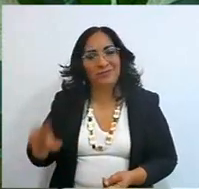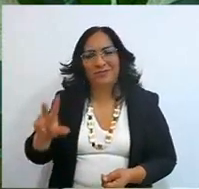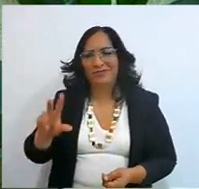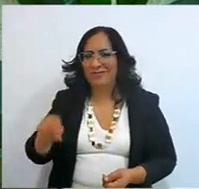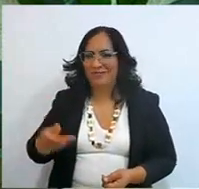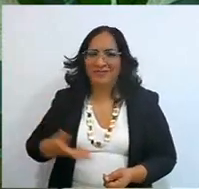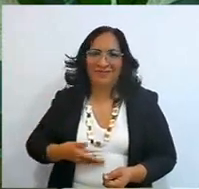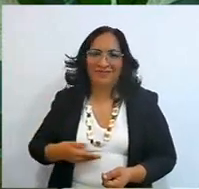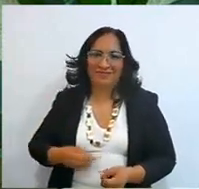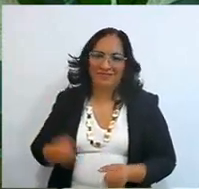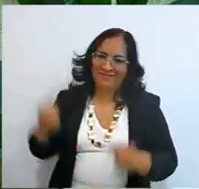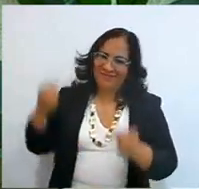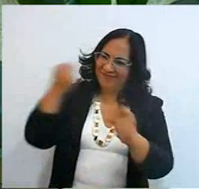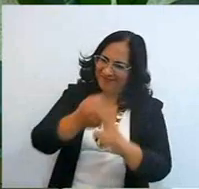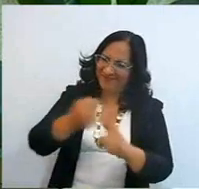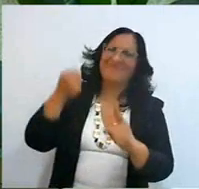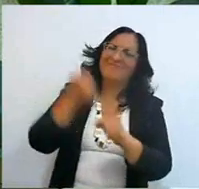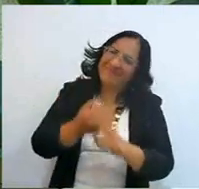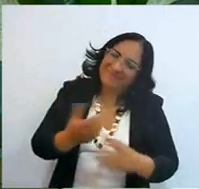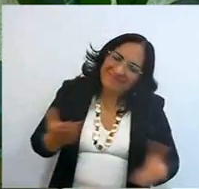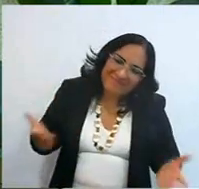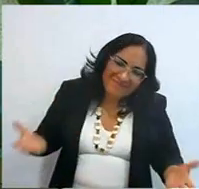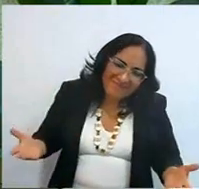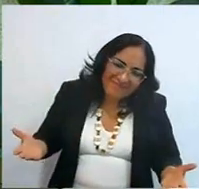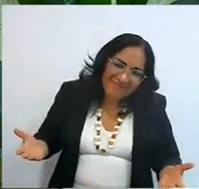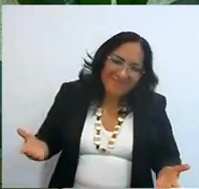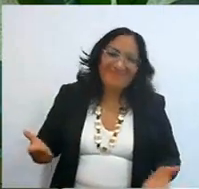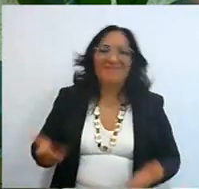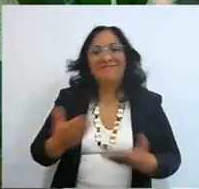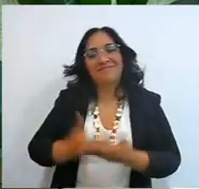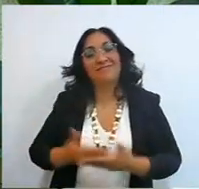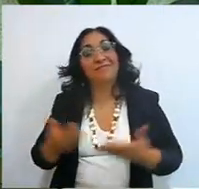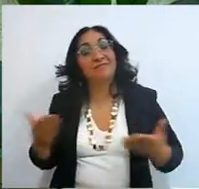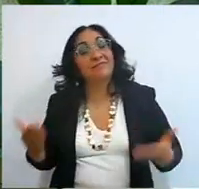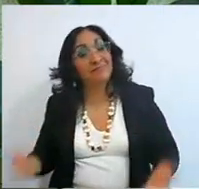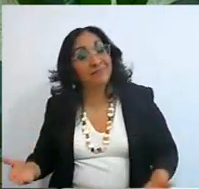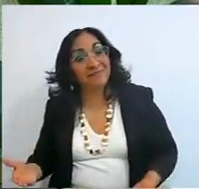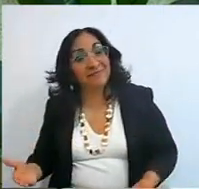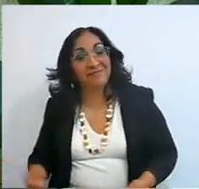and I'm going to have the money, I mean we're thinking of a very shared husband, right?